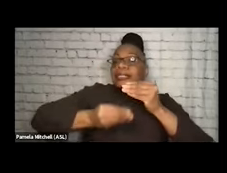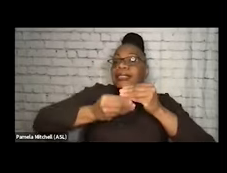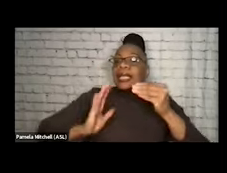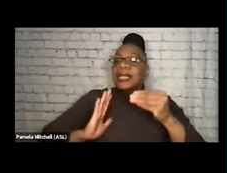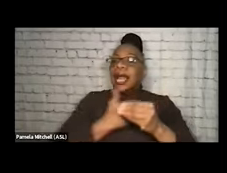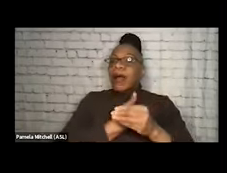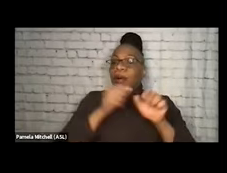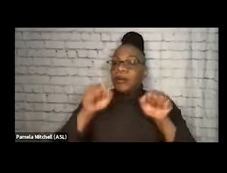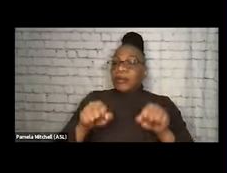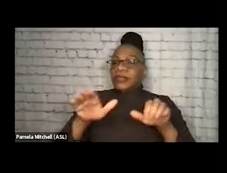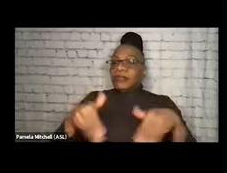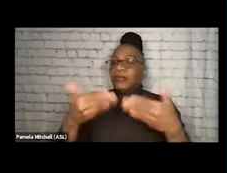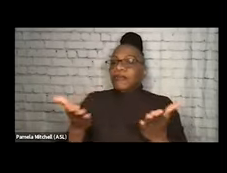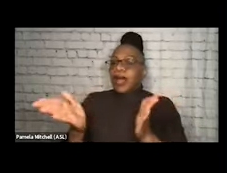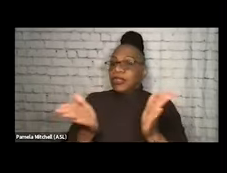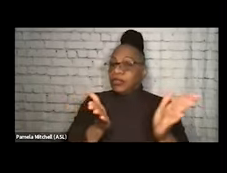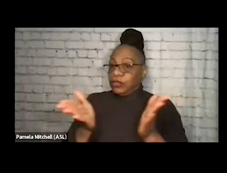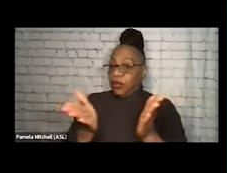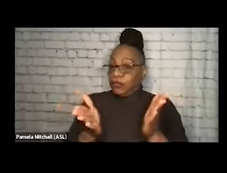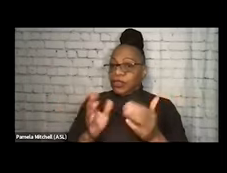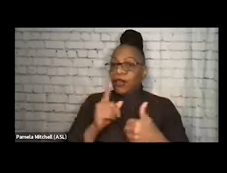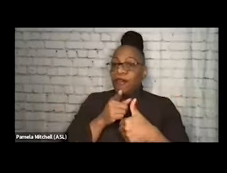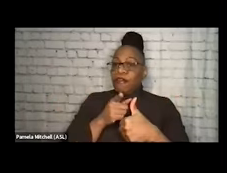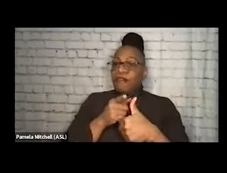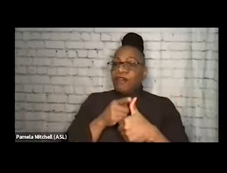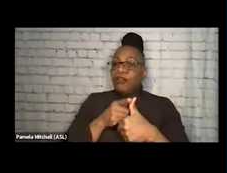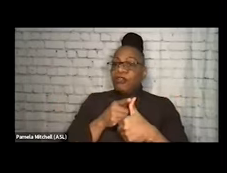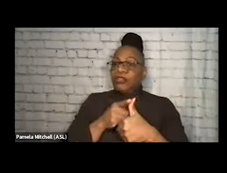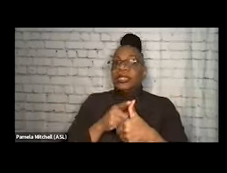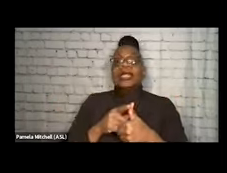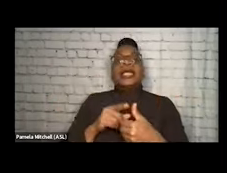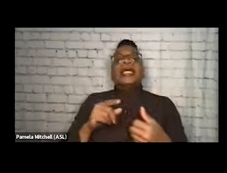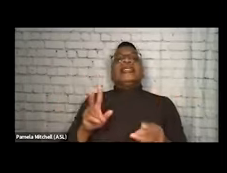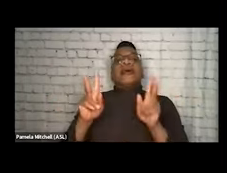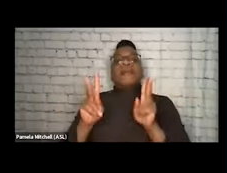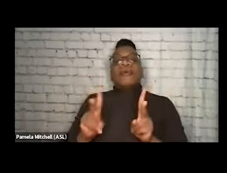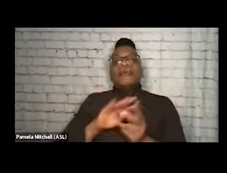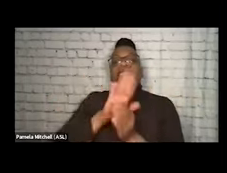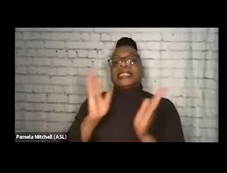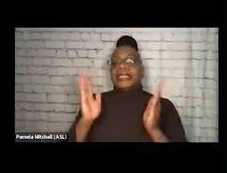So first and foremost, harm reduction is a person-centered practice and policies